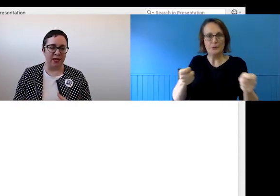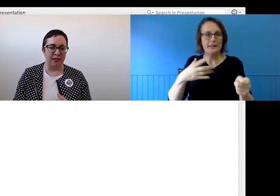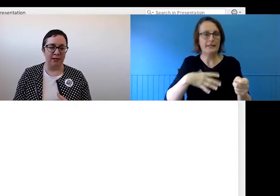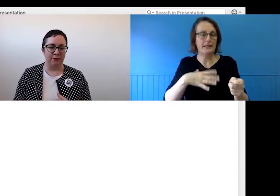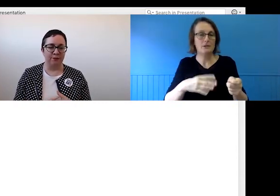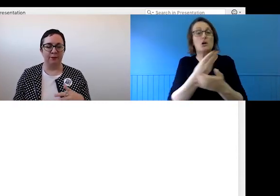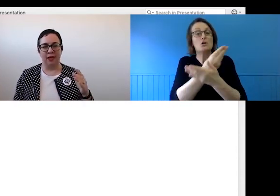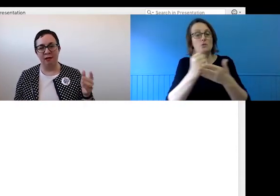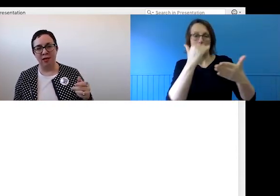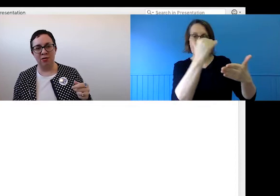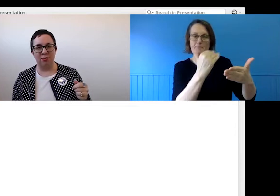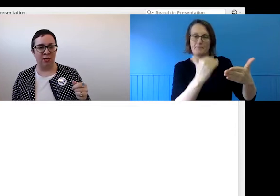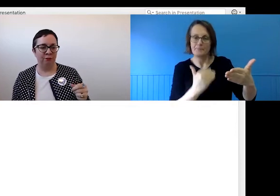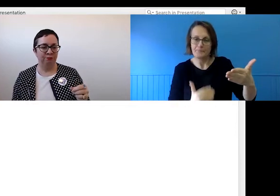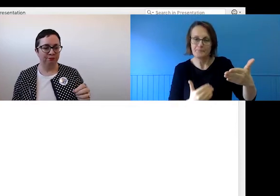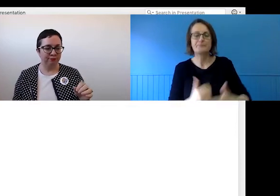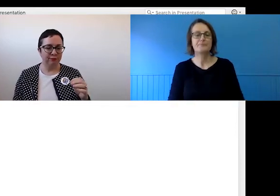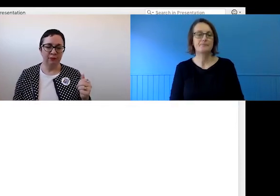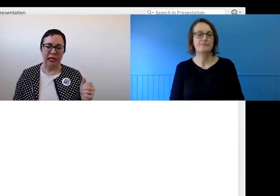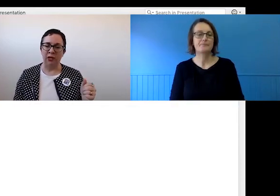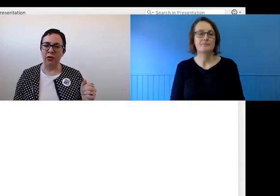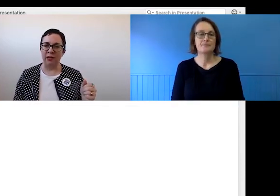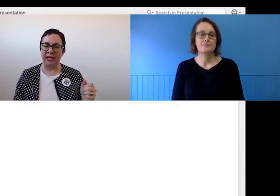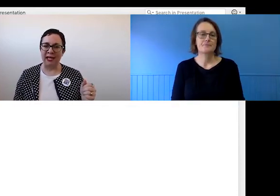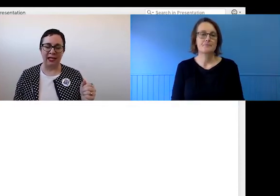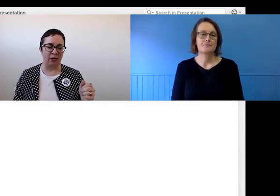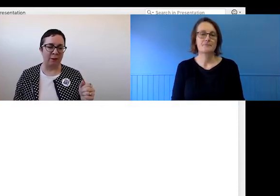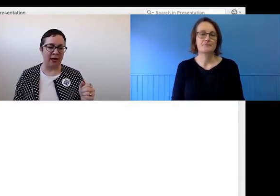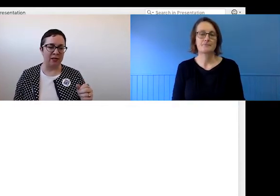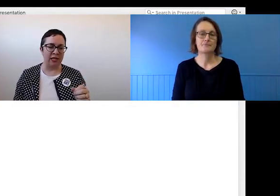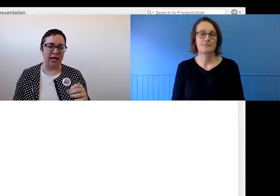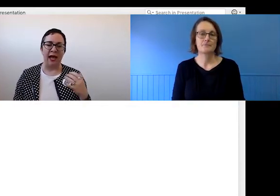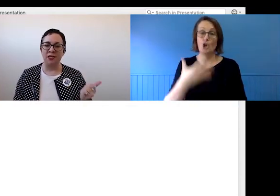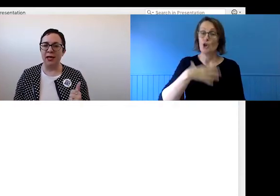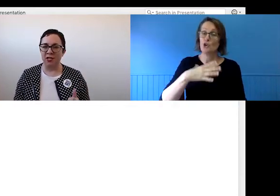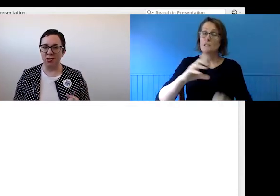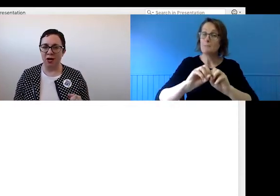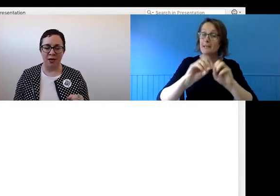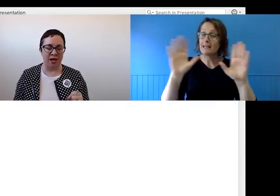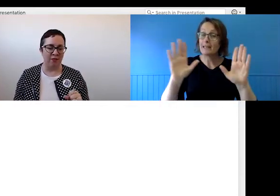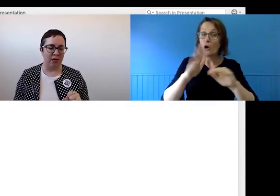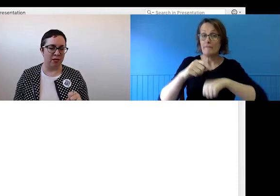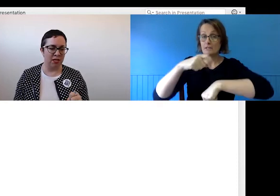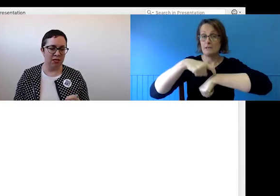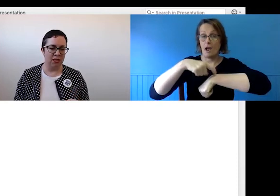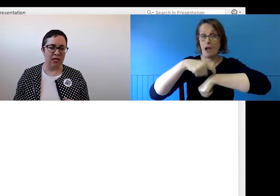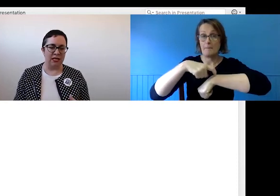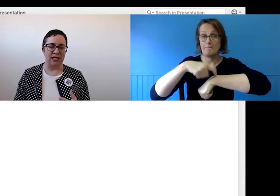things currently on screen, including being clear about how to manage your time and everyone else's.